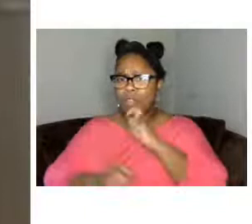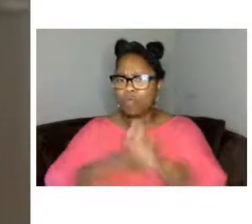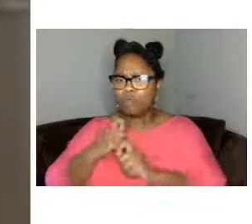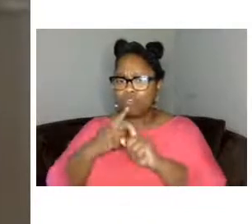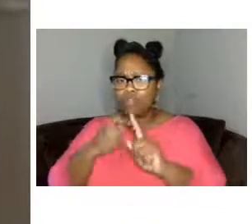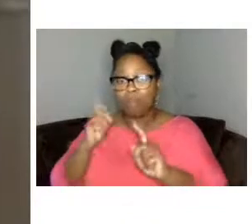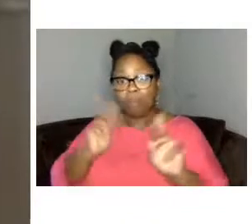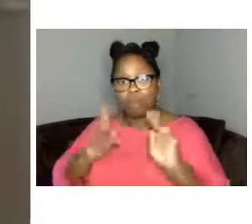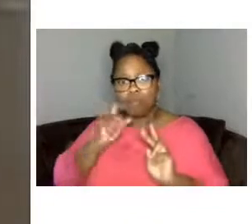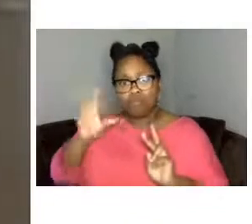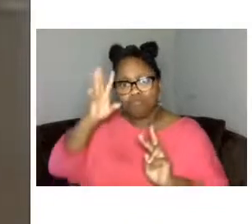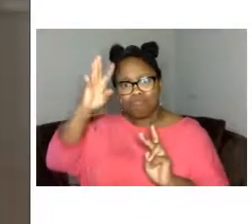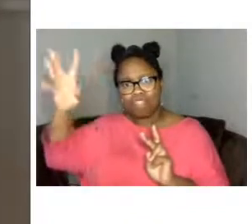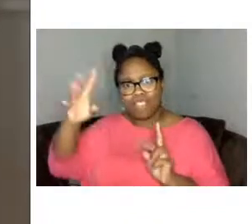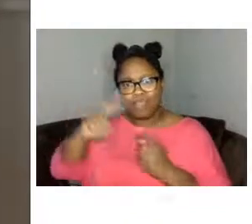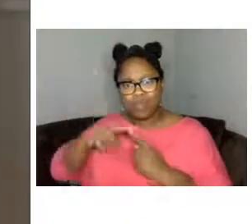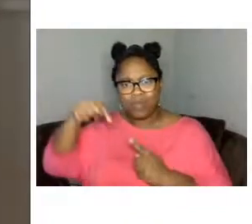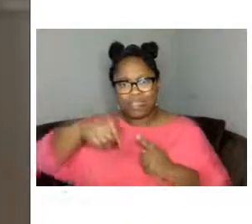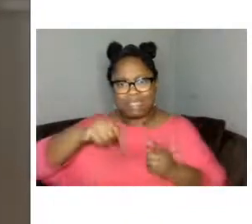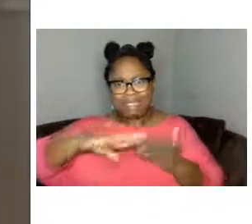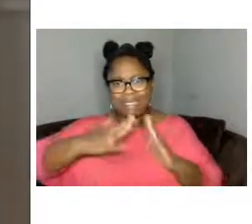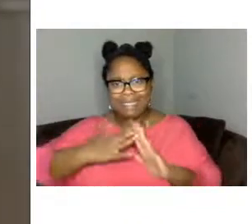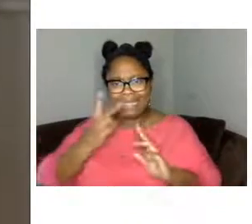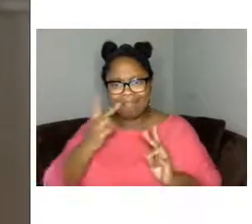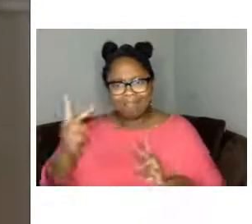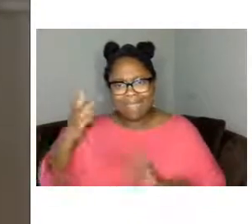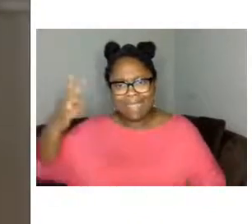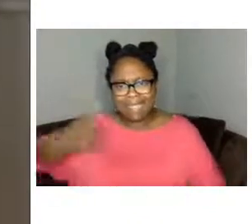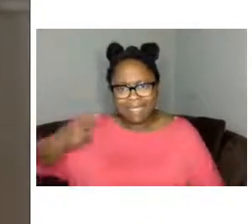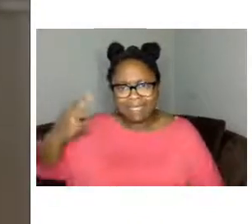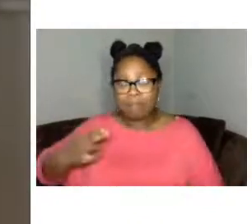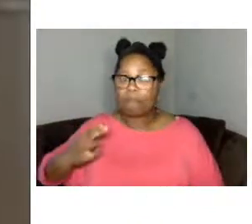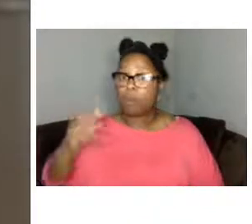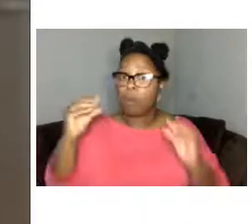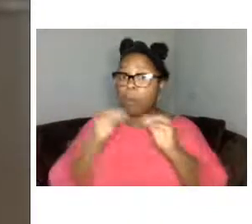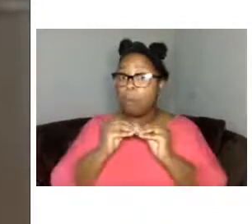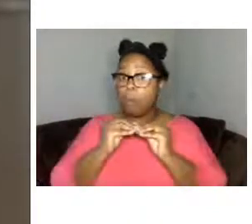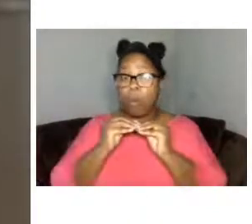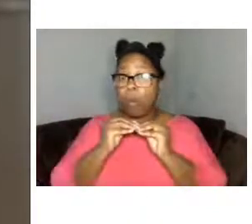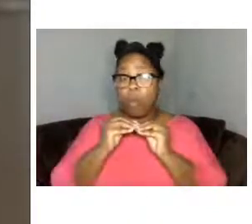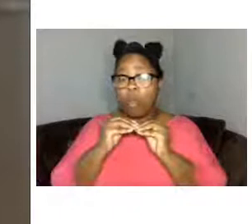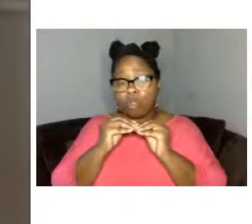to the city's heritage you can find out more about our campaign to save the peel